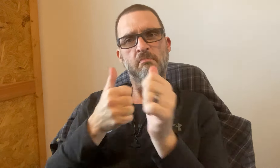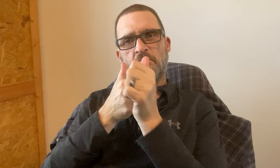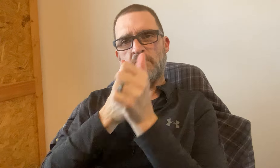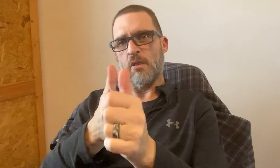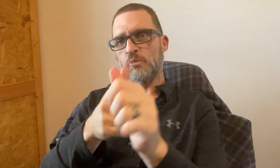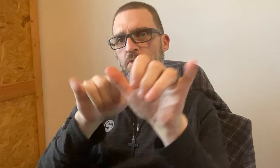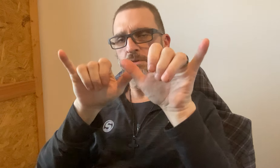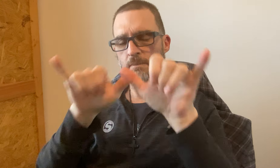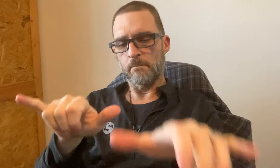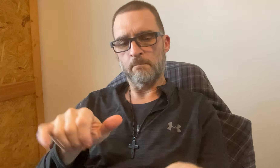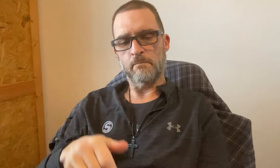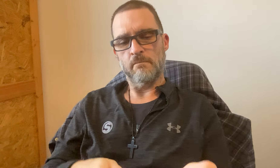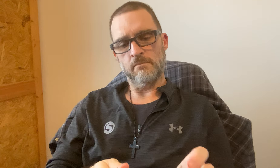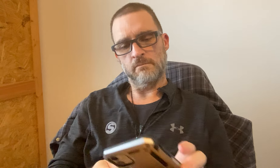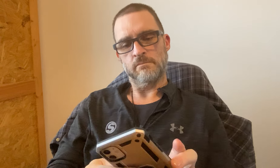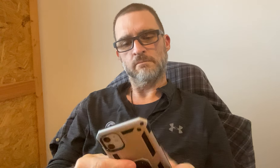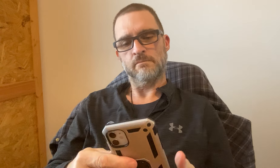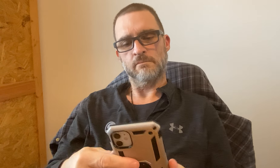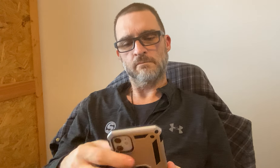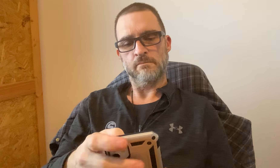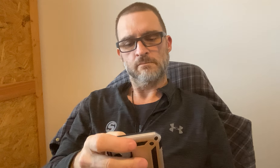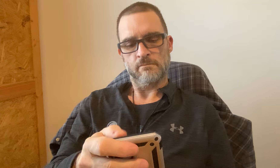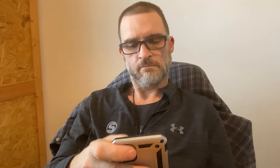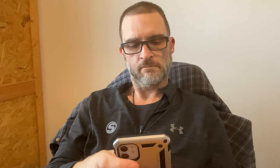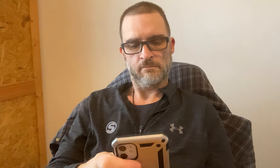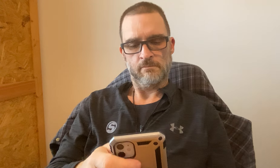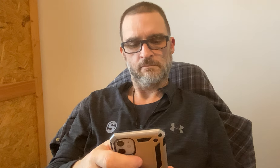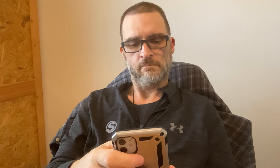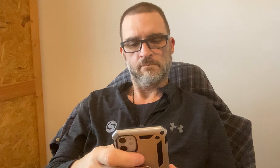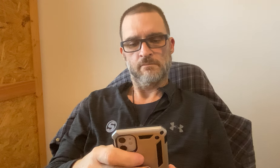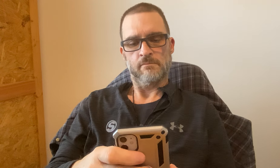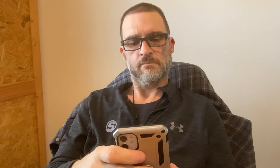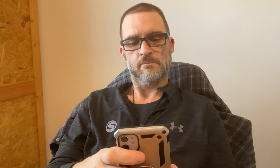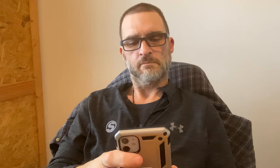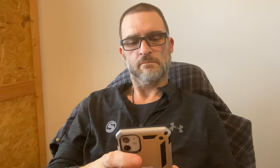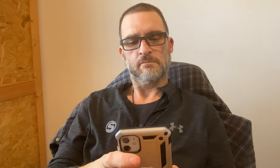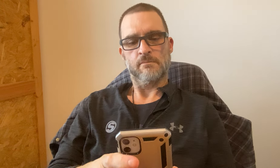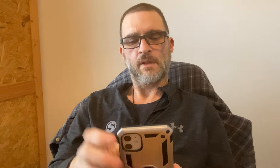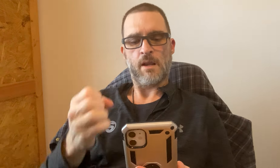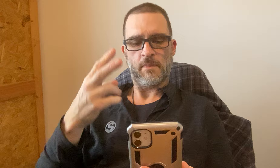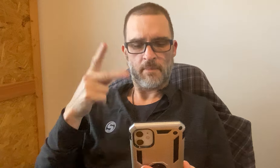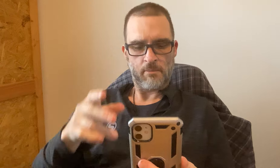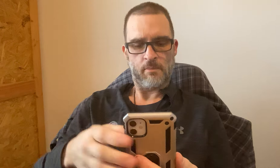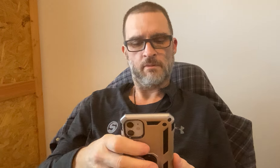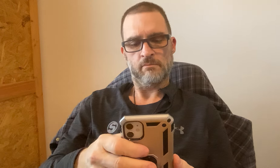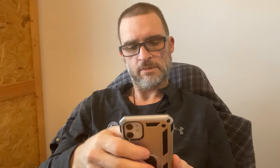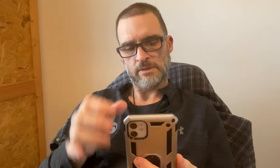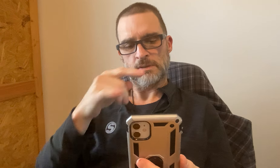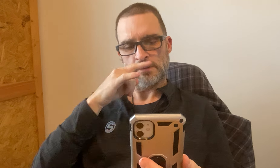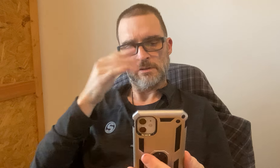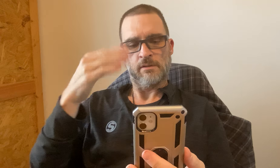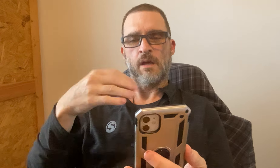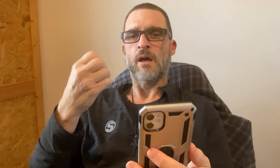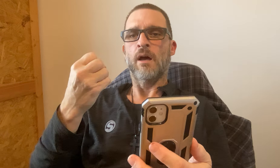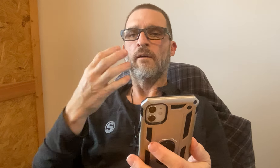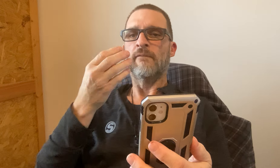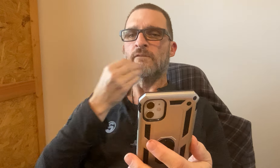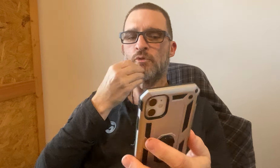It's the same and following the same. How many people, how many kids,